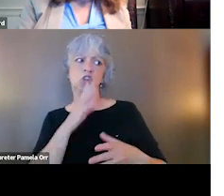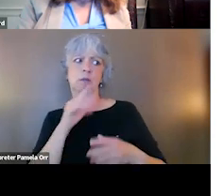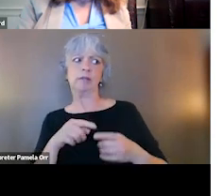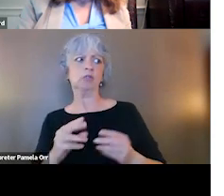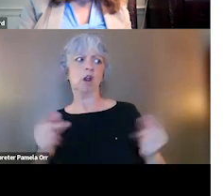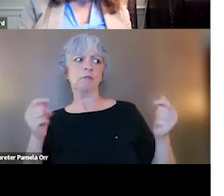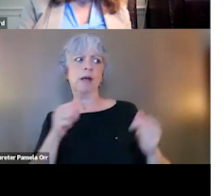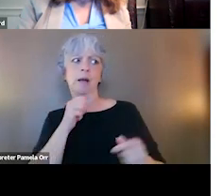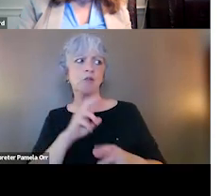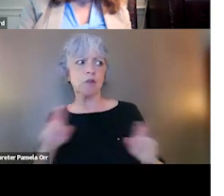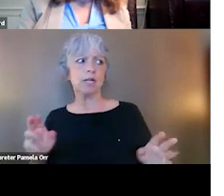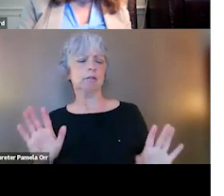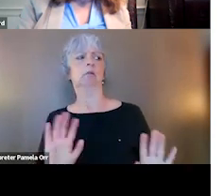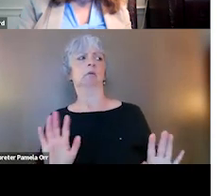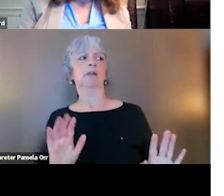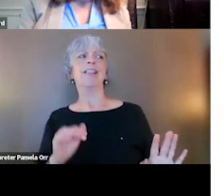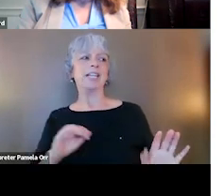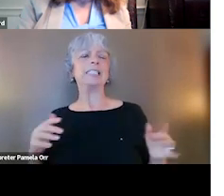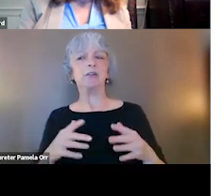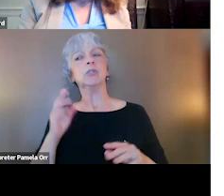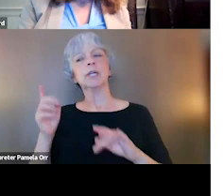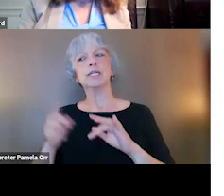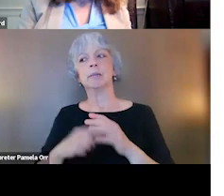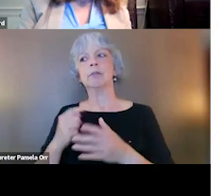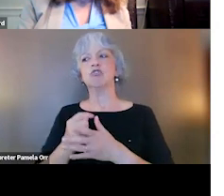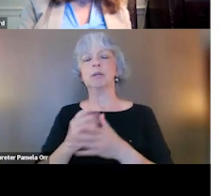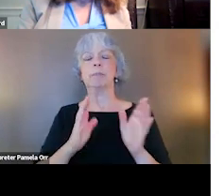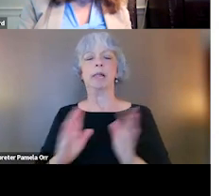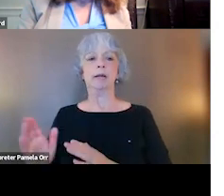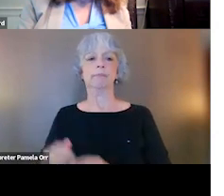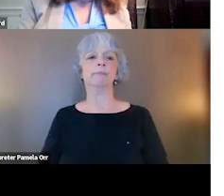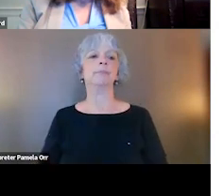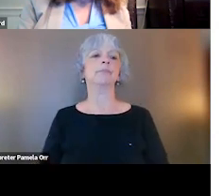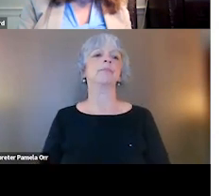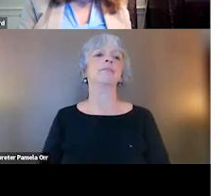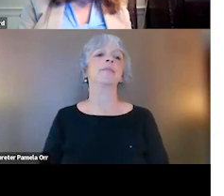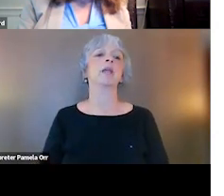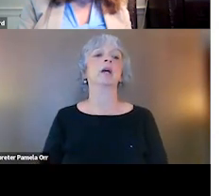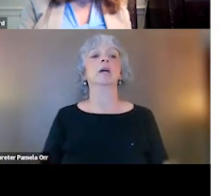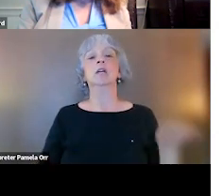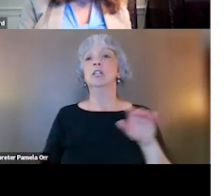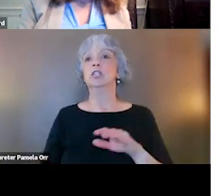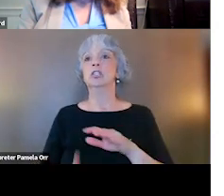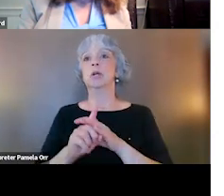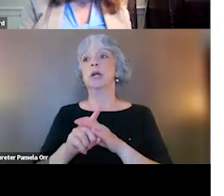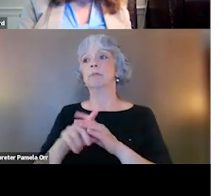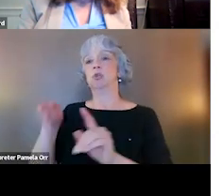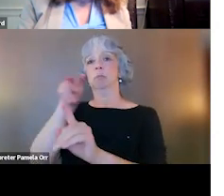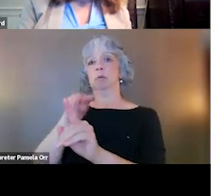when I'm not ready to do it and that's scary, so they skip their treatment appointments. Showing up to a probation office where you know you're gonna be tested